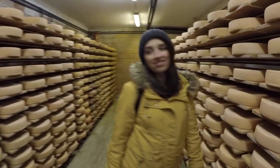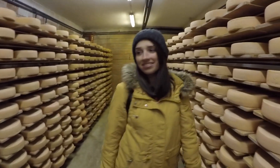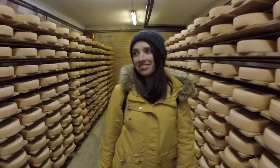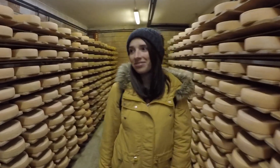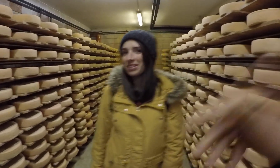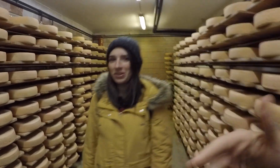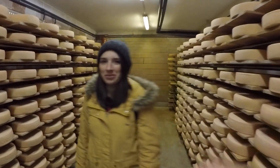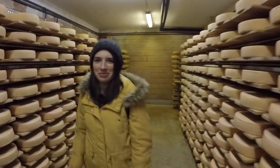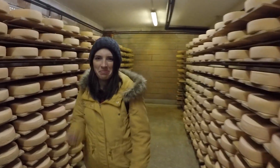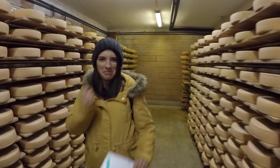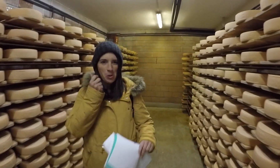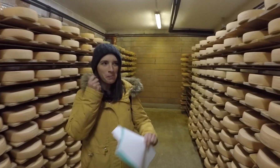Woah! It's too many.